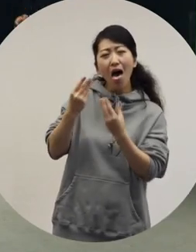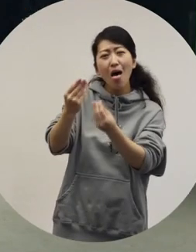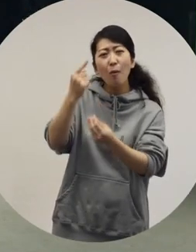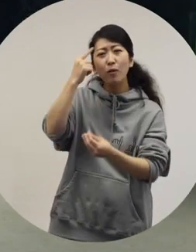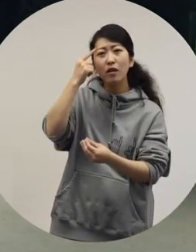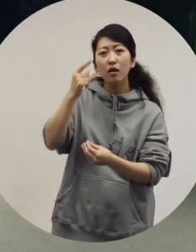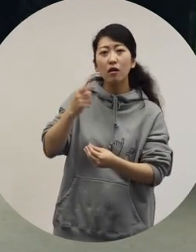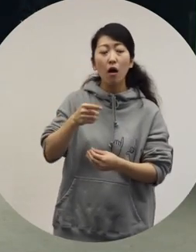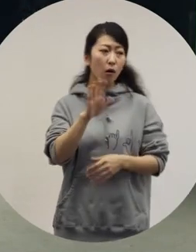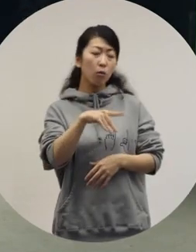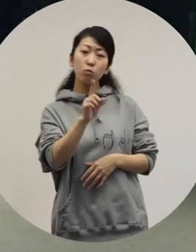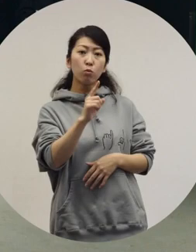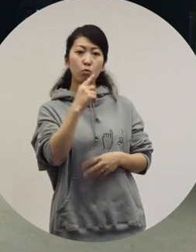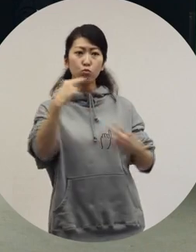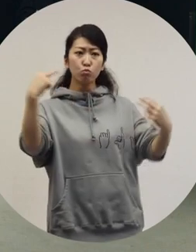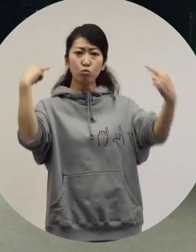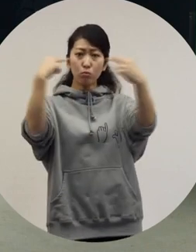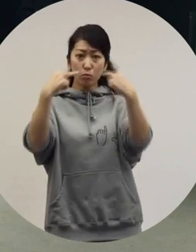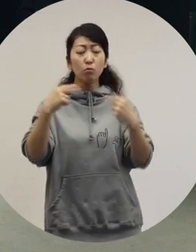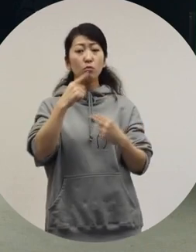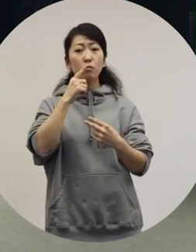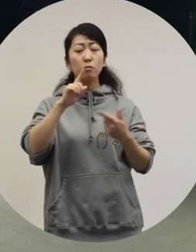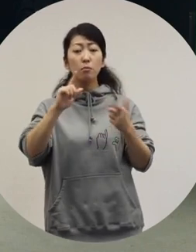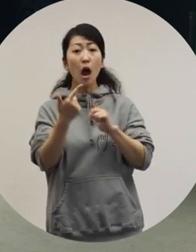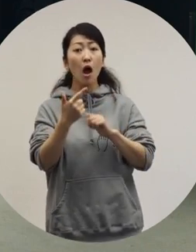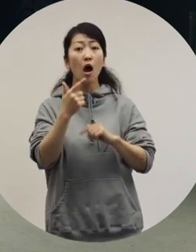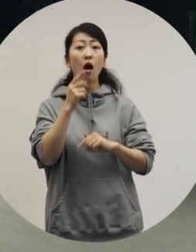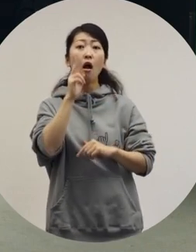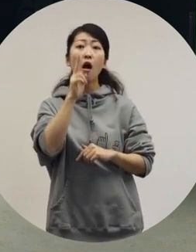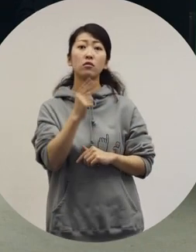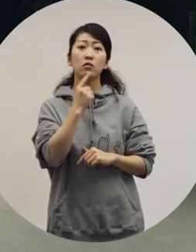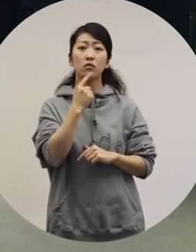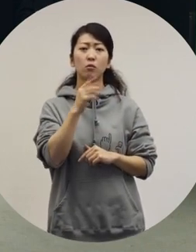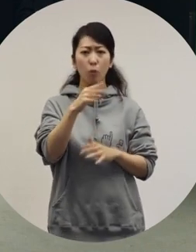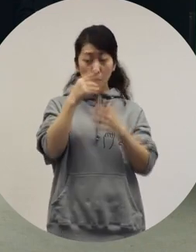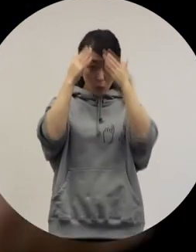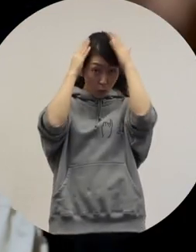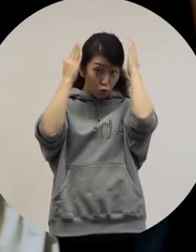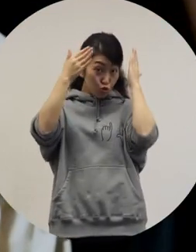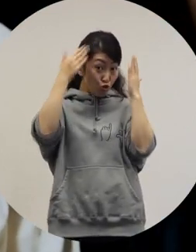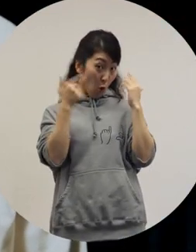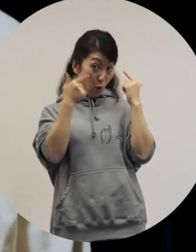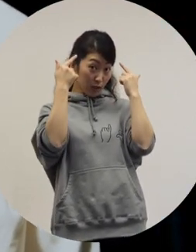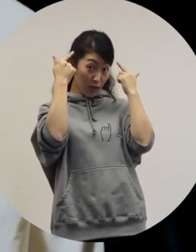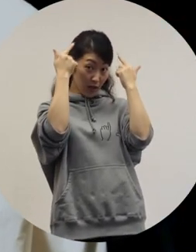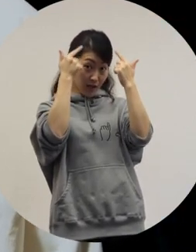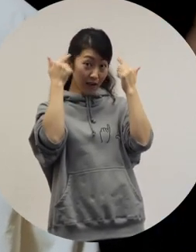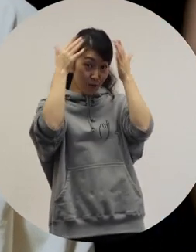[Ryuchell] People say I've changed a lot. I've changed my hair to black.